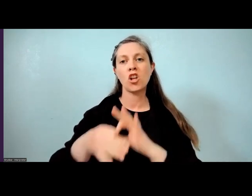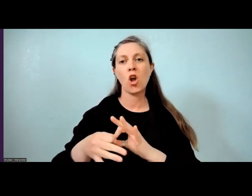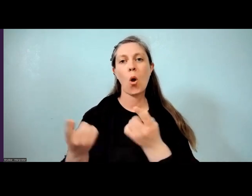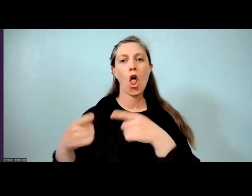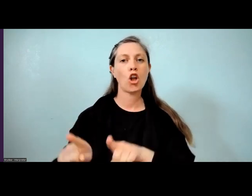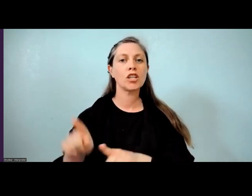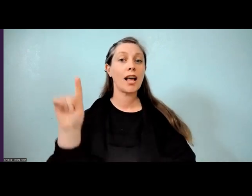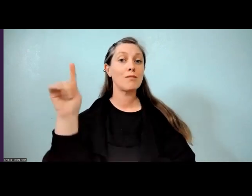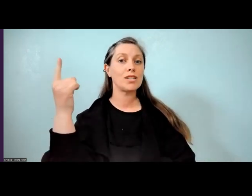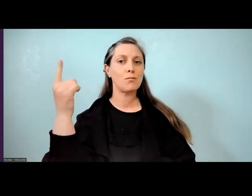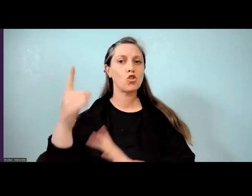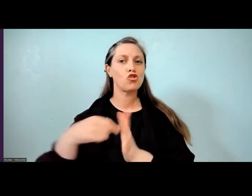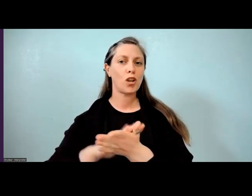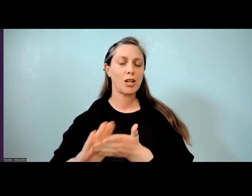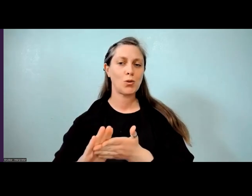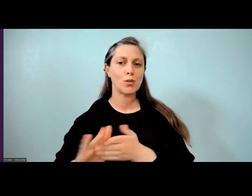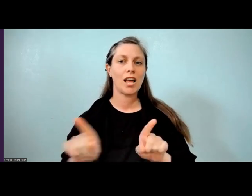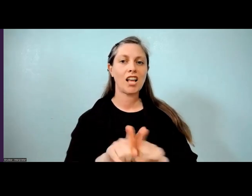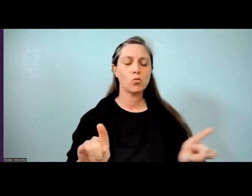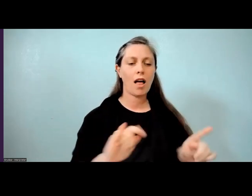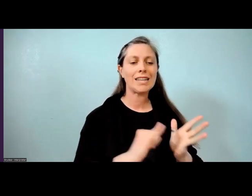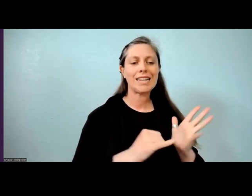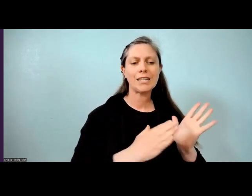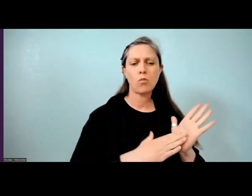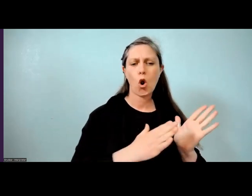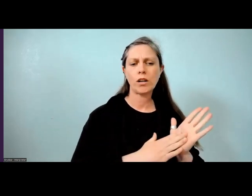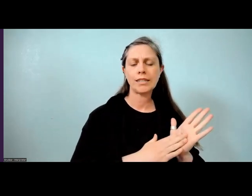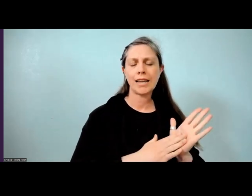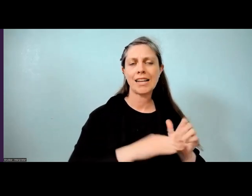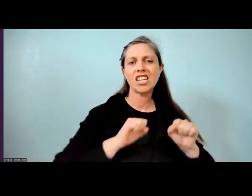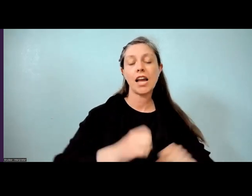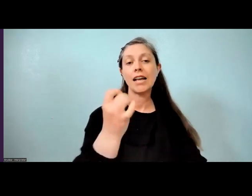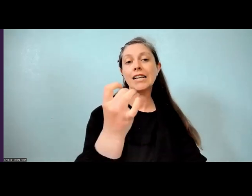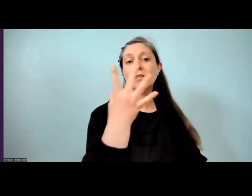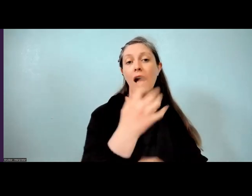Stacey's also chair of the Spark Foundation, co-chair of the E-Tangata Trust,